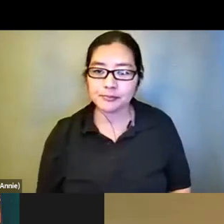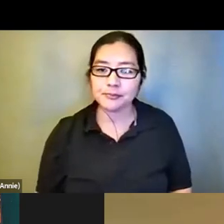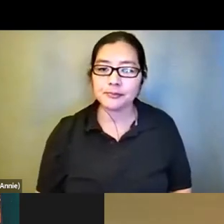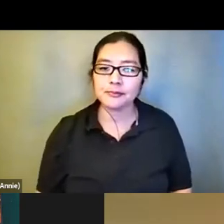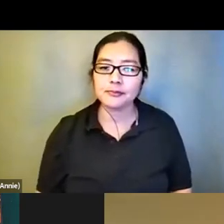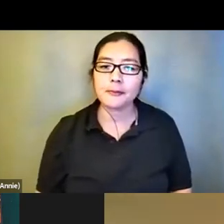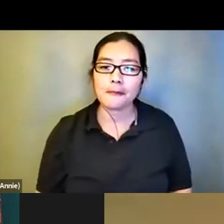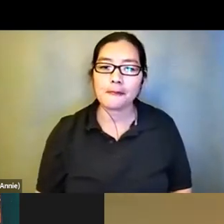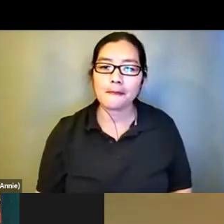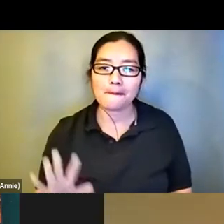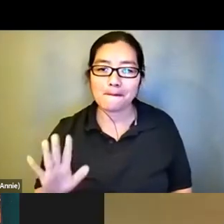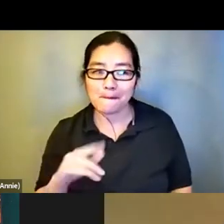You are muted.